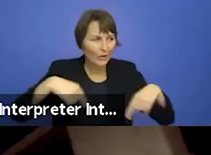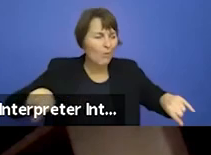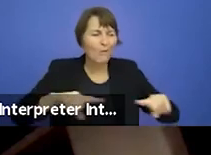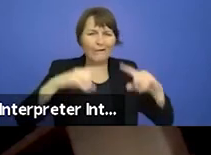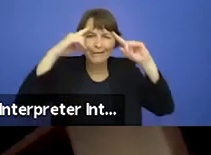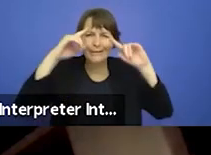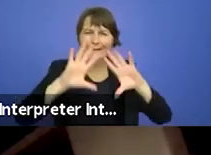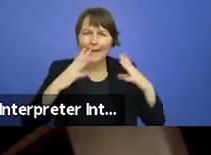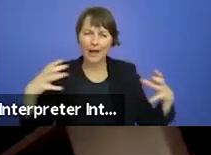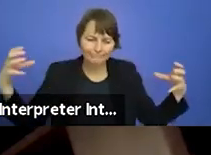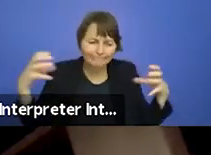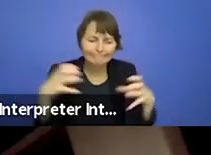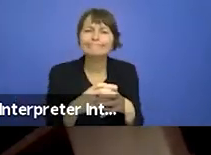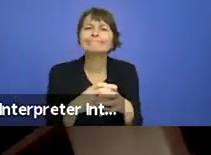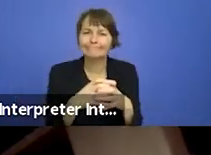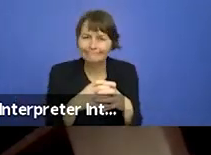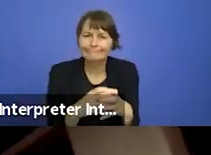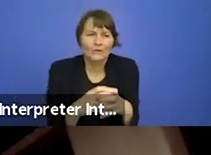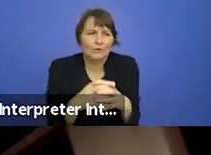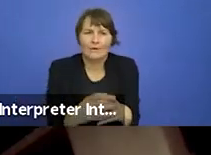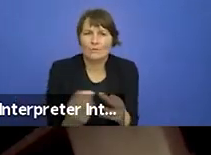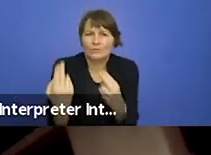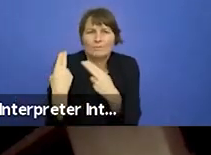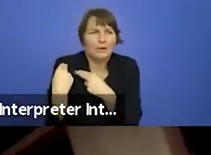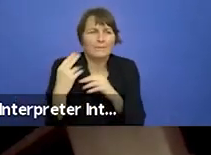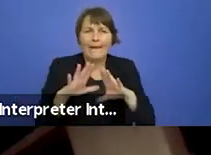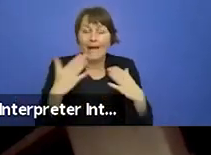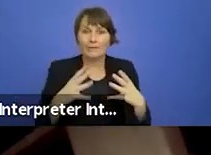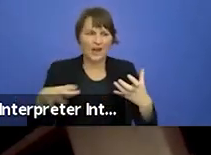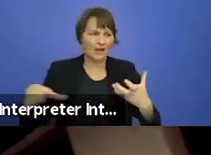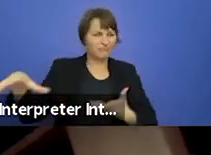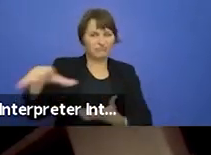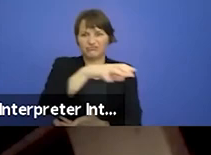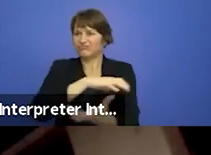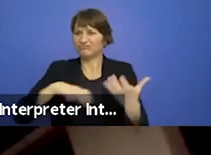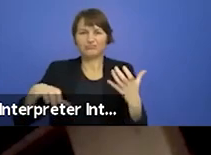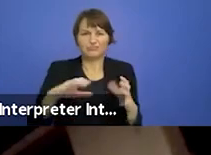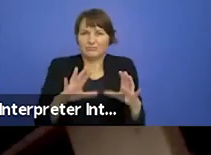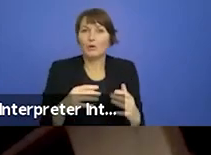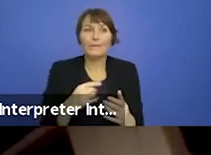is humanity in the face of chaos? Where stands the individual in the tide of history ? In other